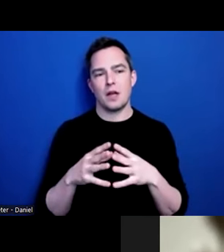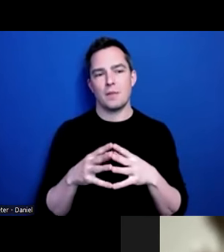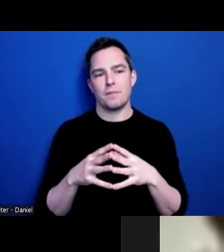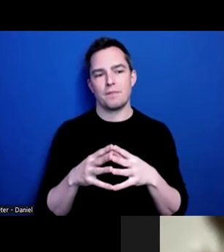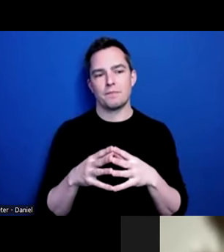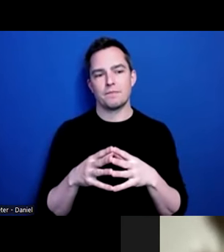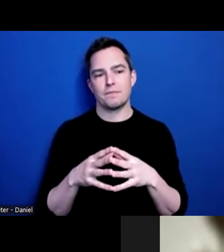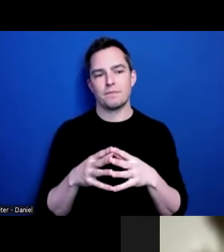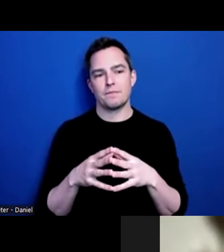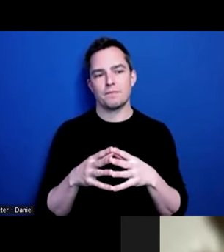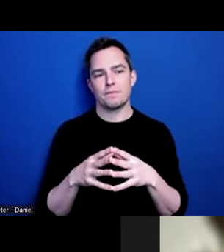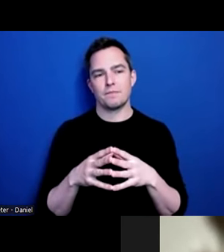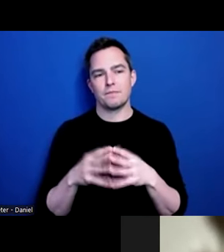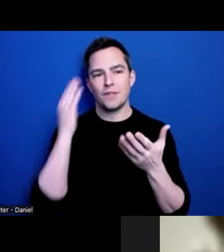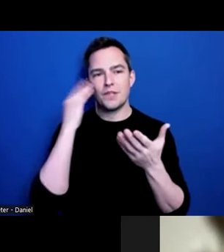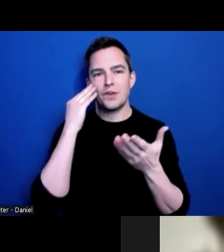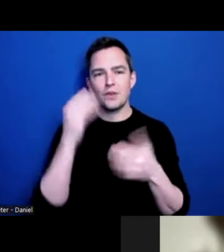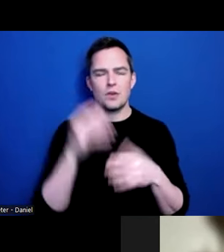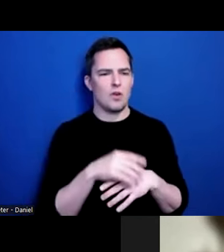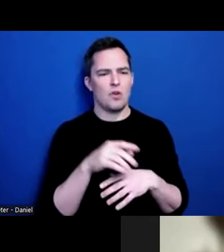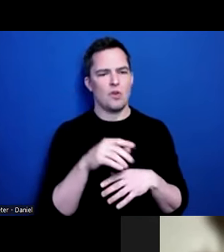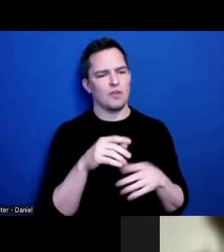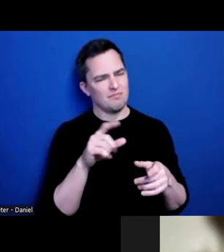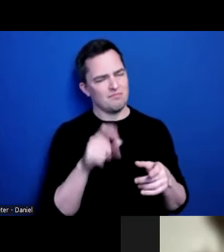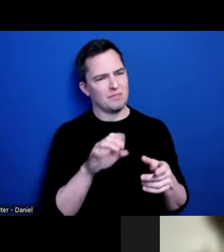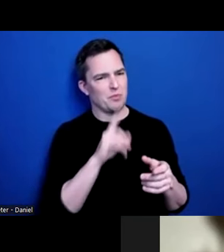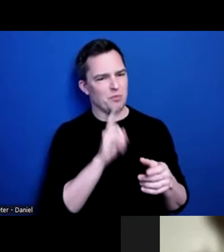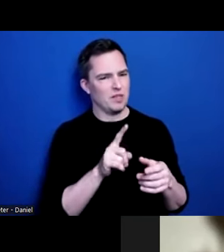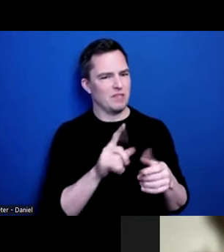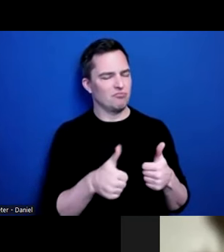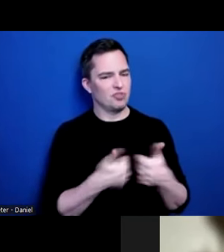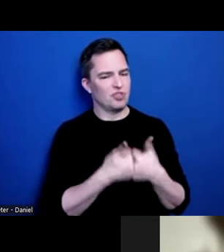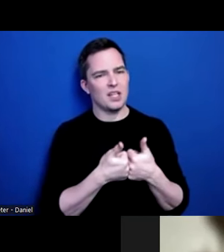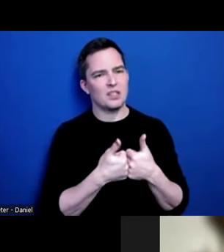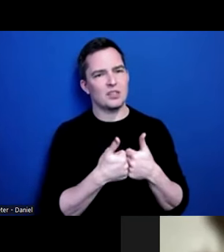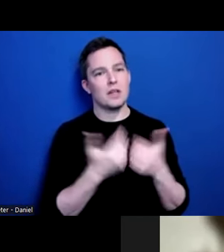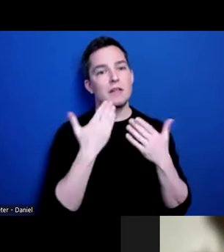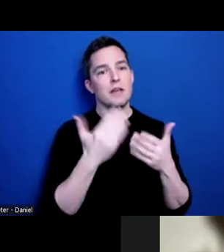LORI GERHARD: That had to be very challenging, and thank you for responding to that question. I